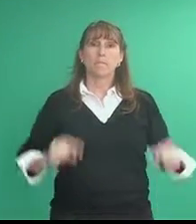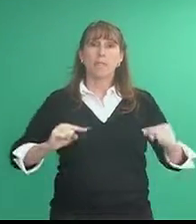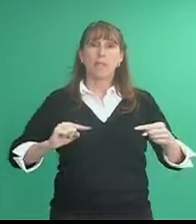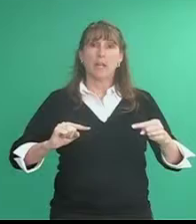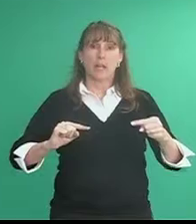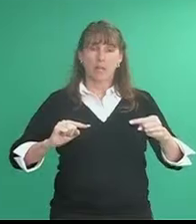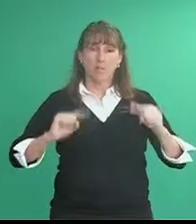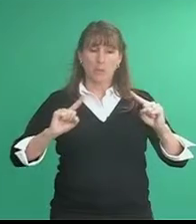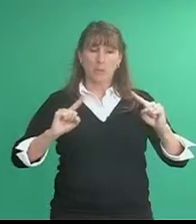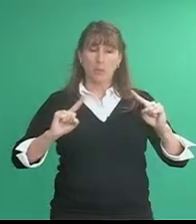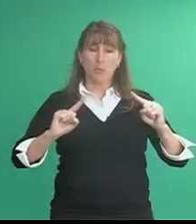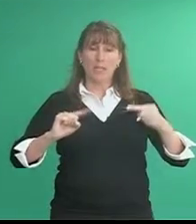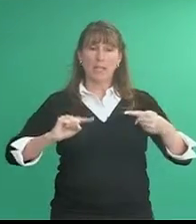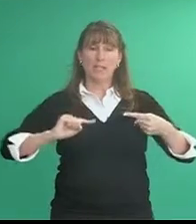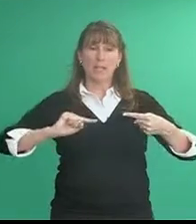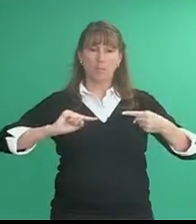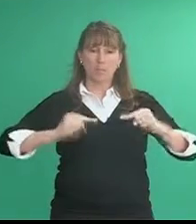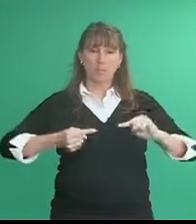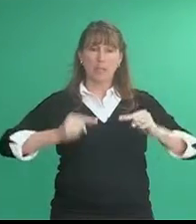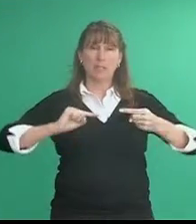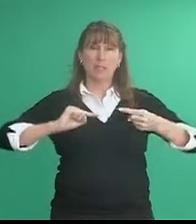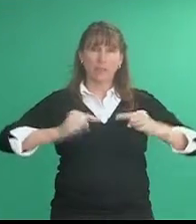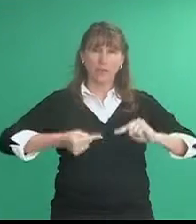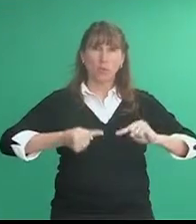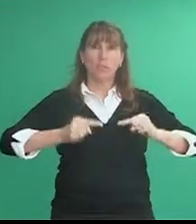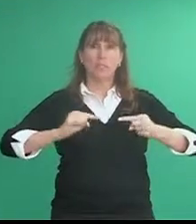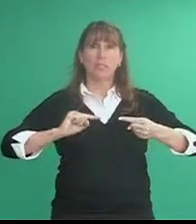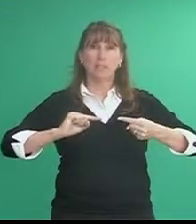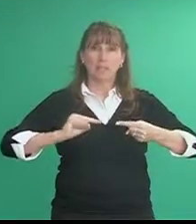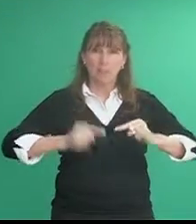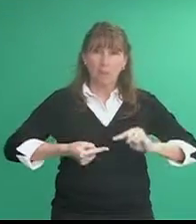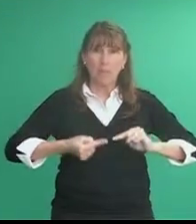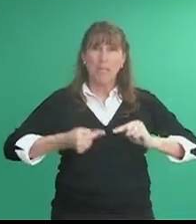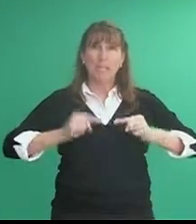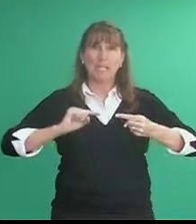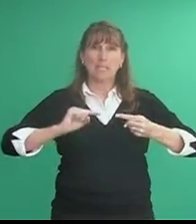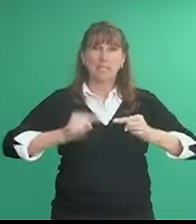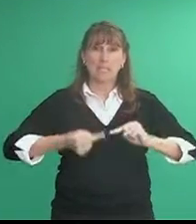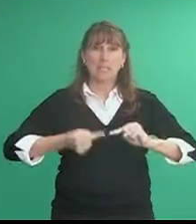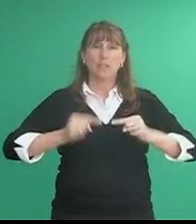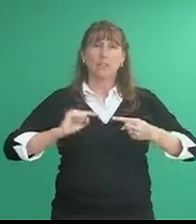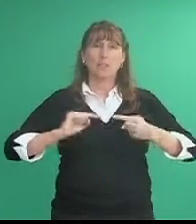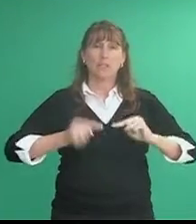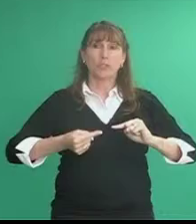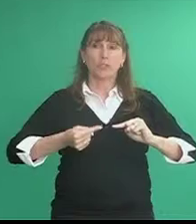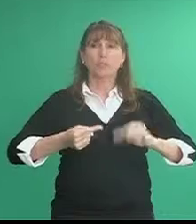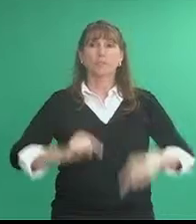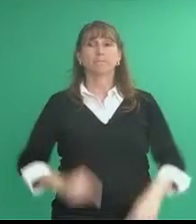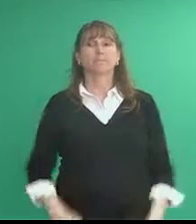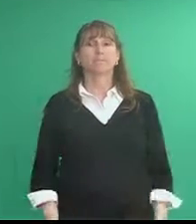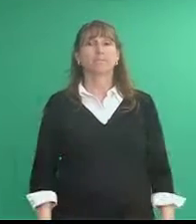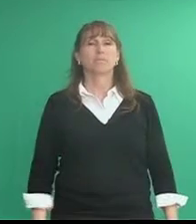[um] so the 1 handshapes and then as if you are twisting because of the pain hurt